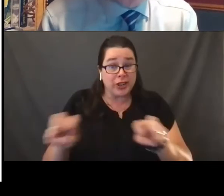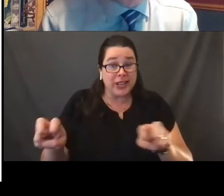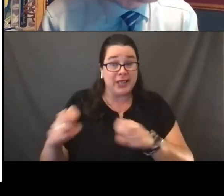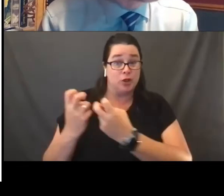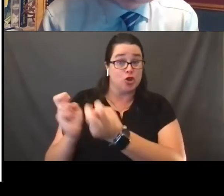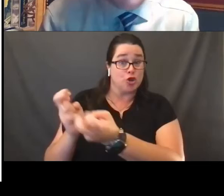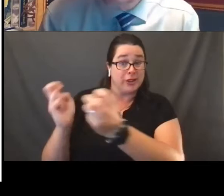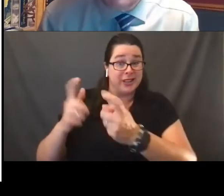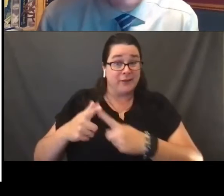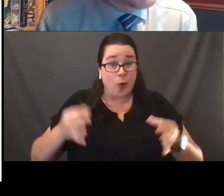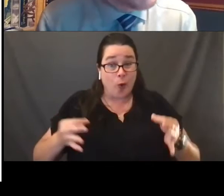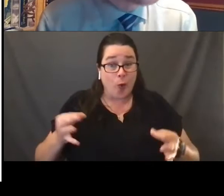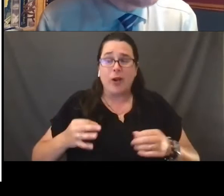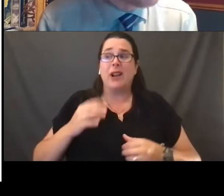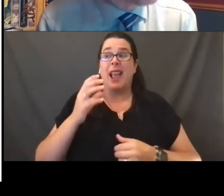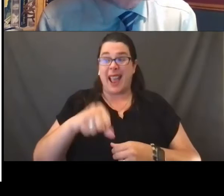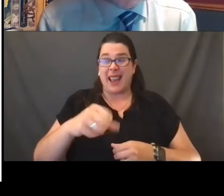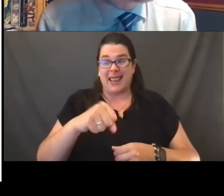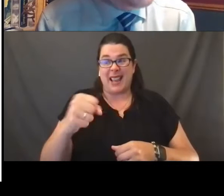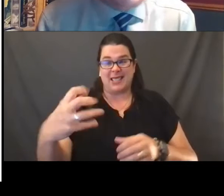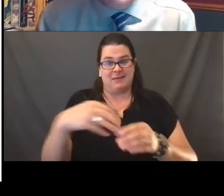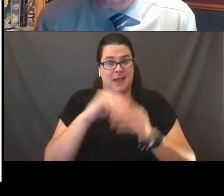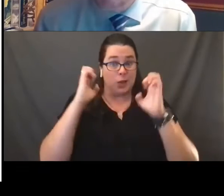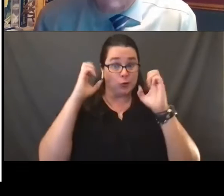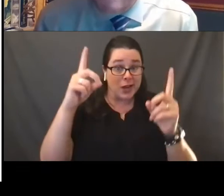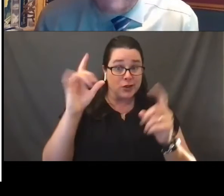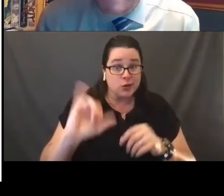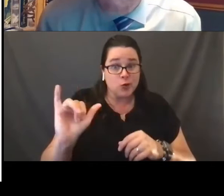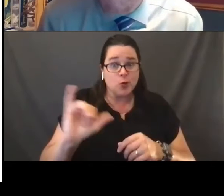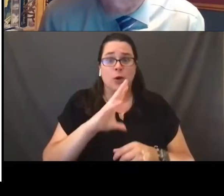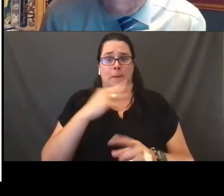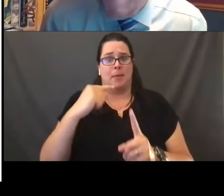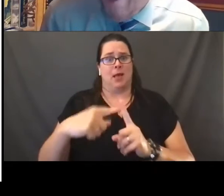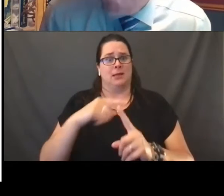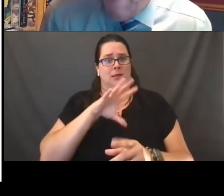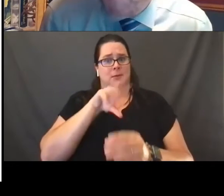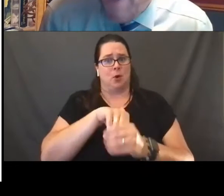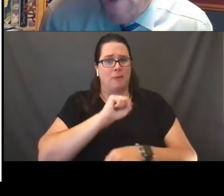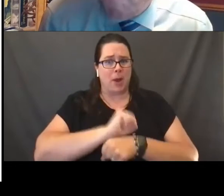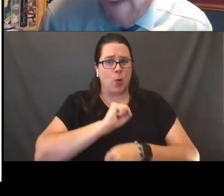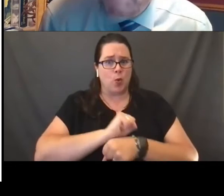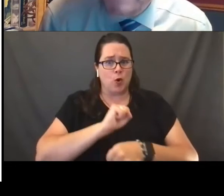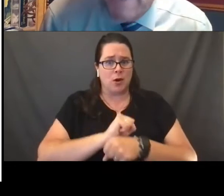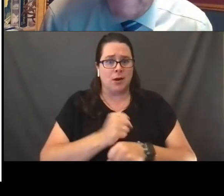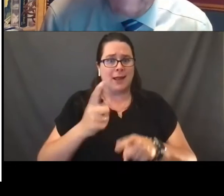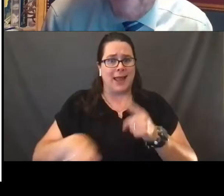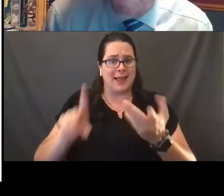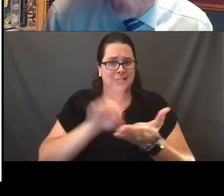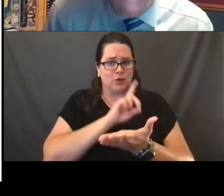and yes indeed and also employment. A matter now probably taken care of